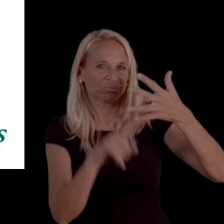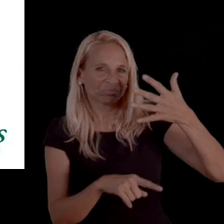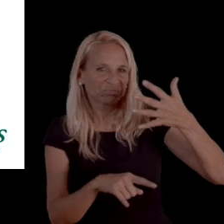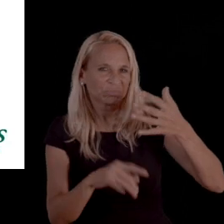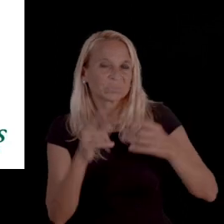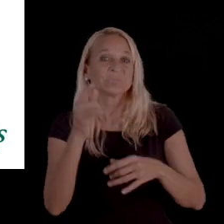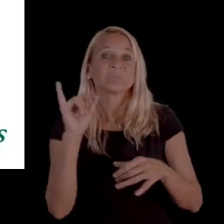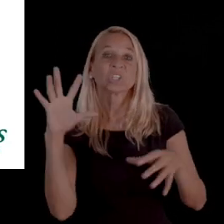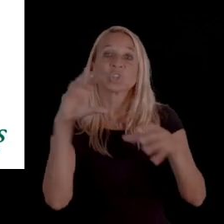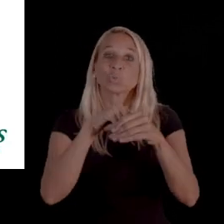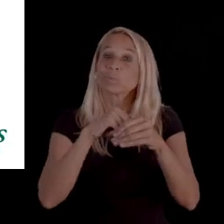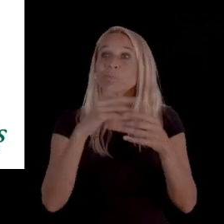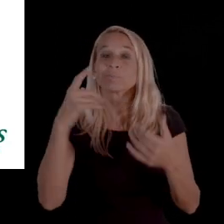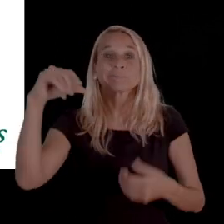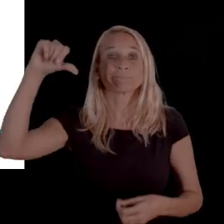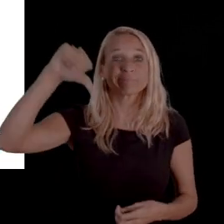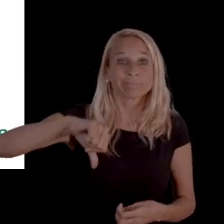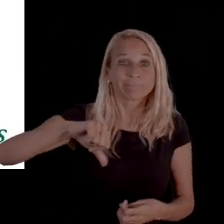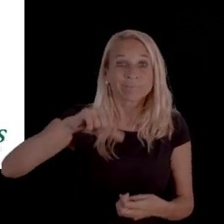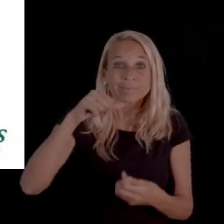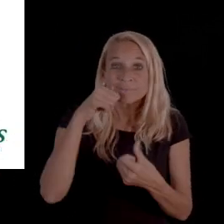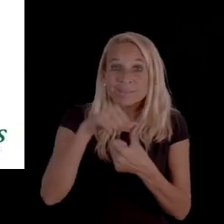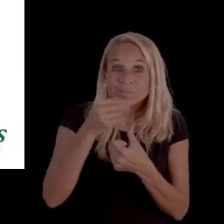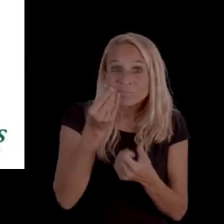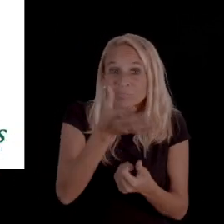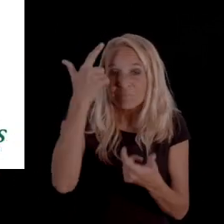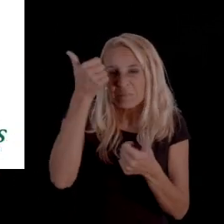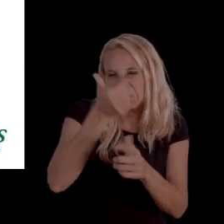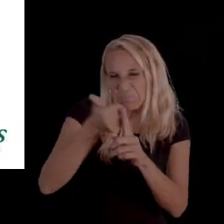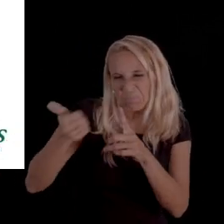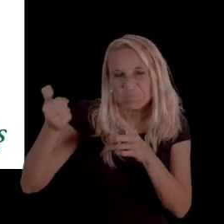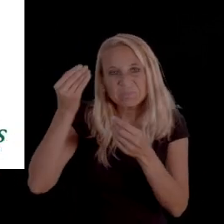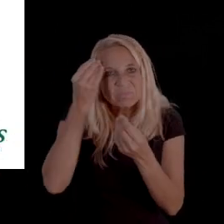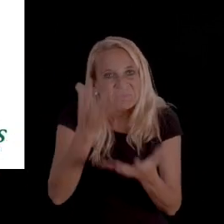They can also be included within the denial notice themselves.